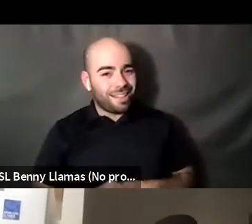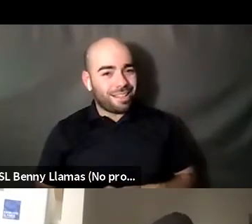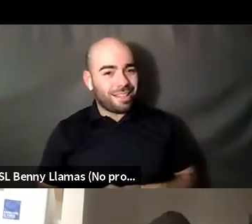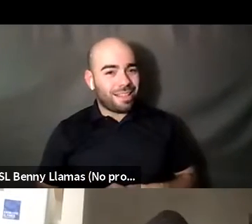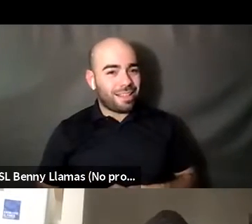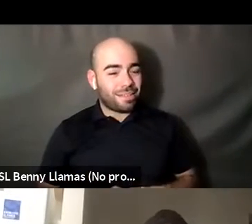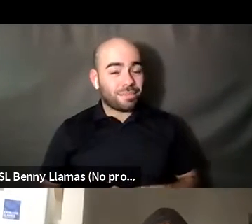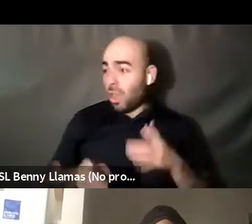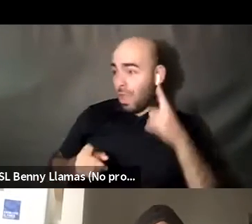Kenyon Farrow (he/him/his): Can you hear me now. Yes.